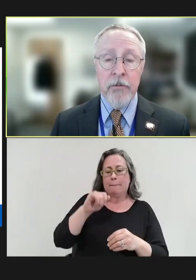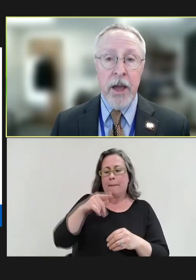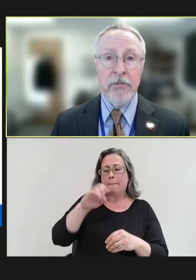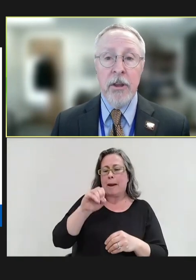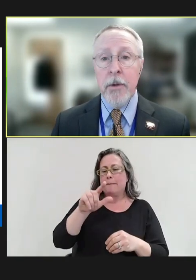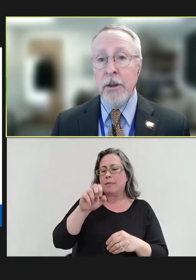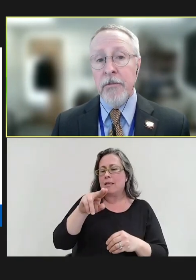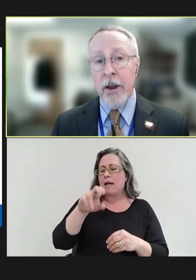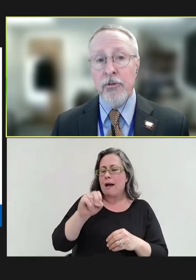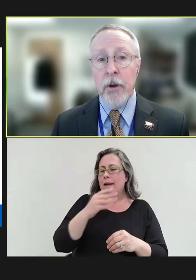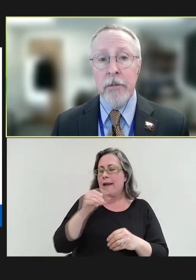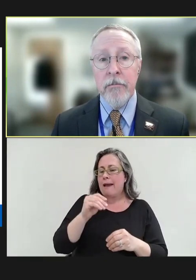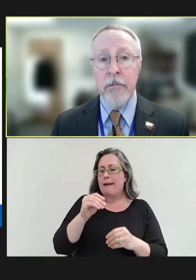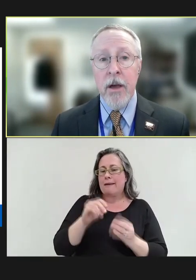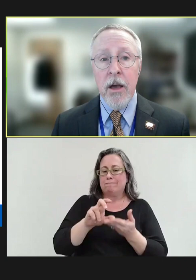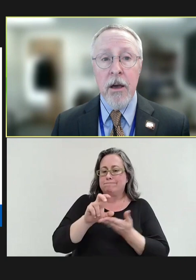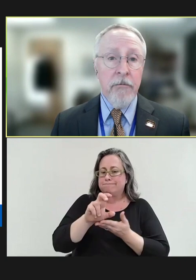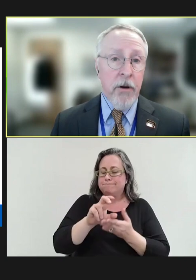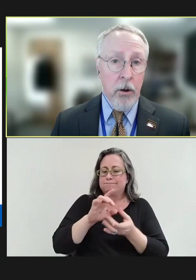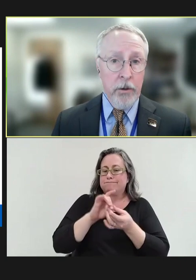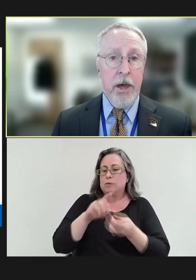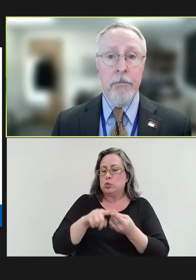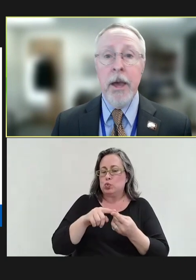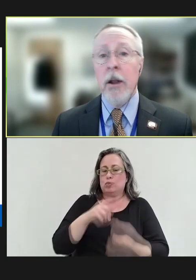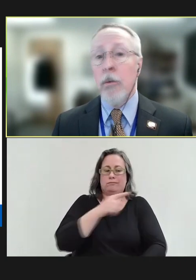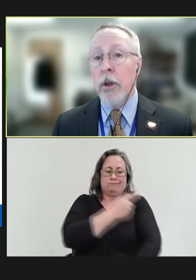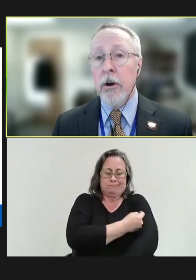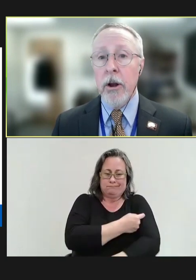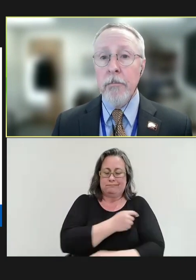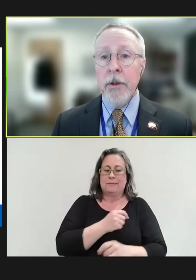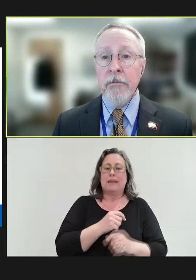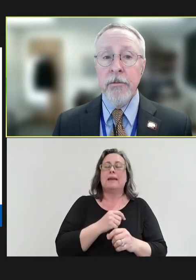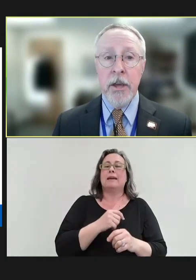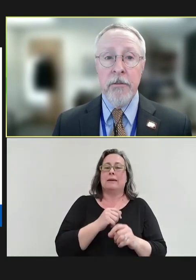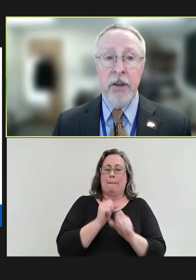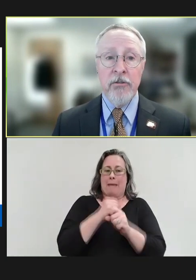vaccine manufacturing. Following that panel, we'll hear an update from the Innovation and